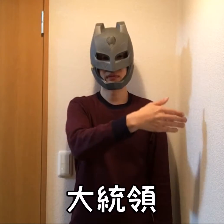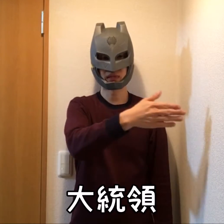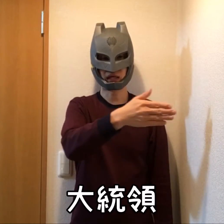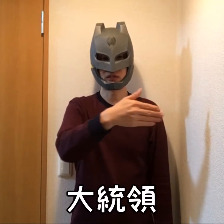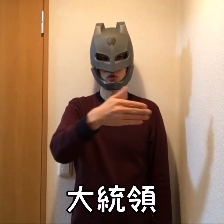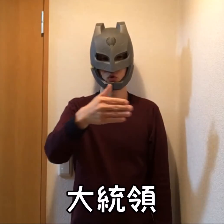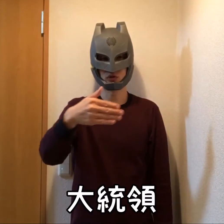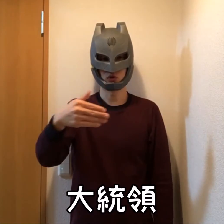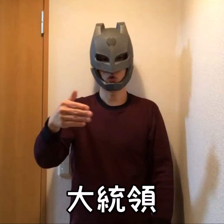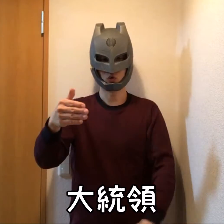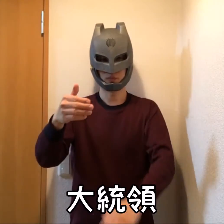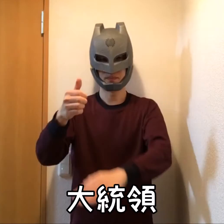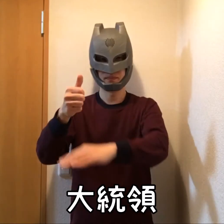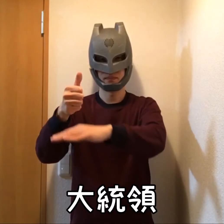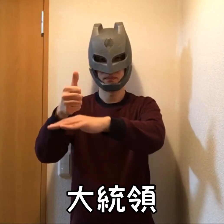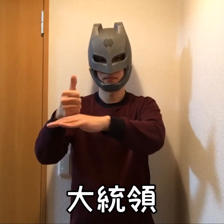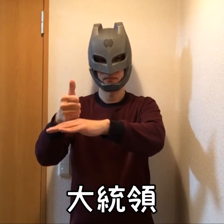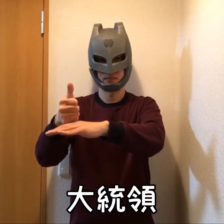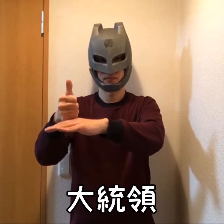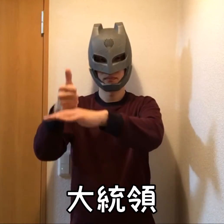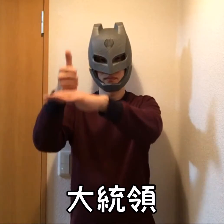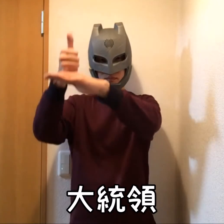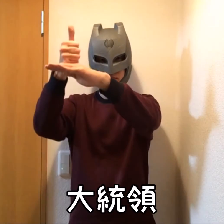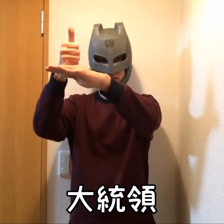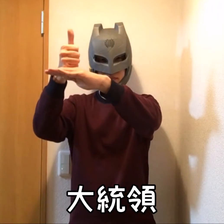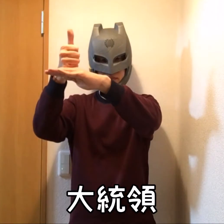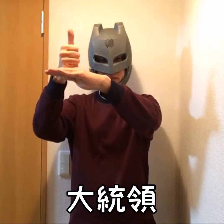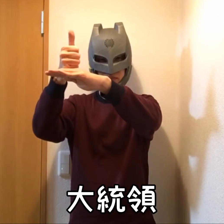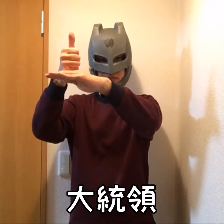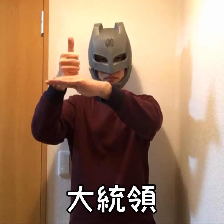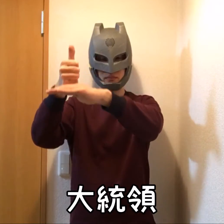President (of the United States)